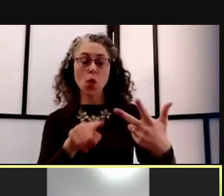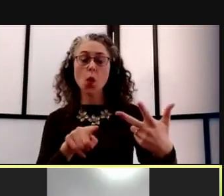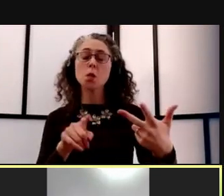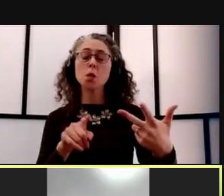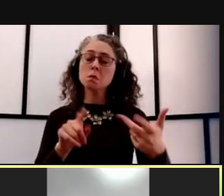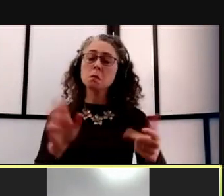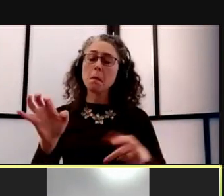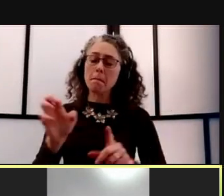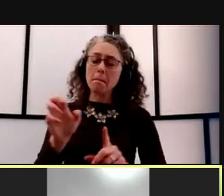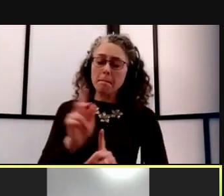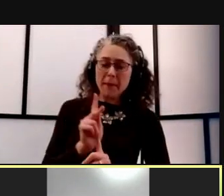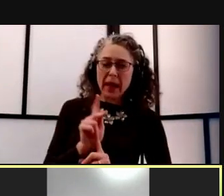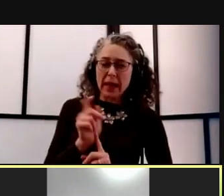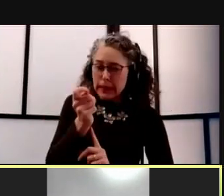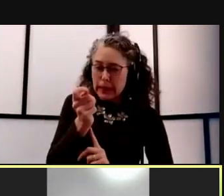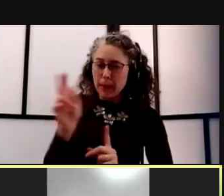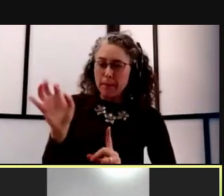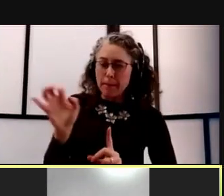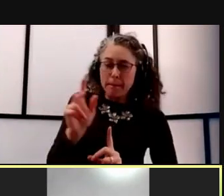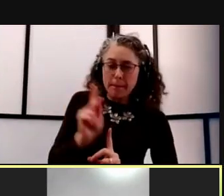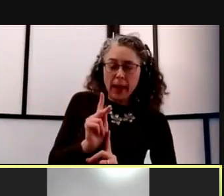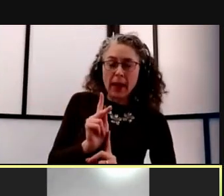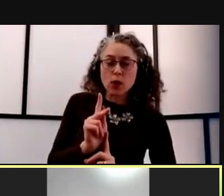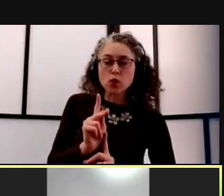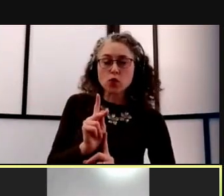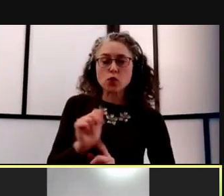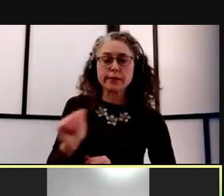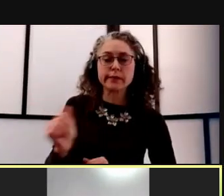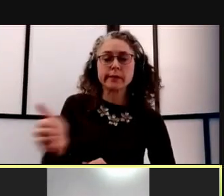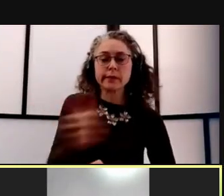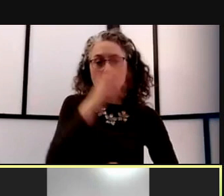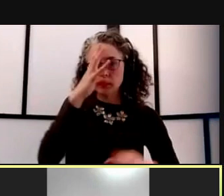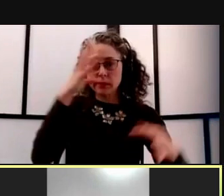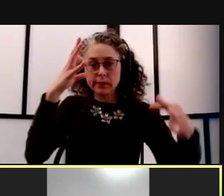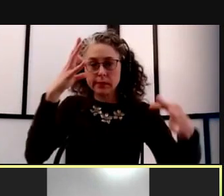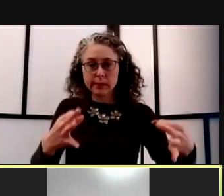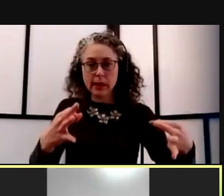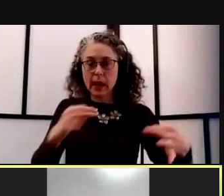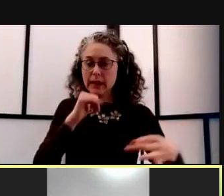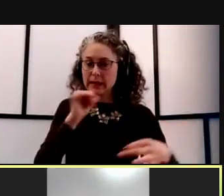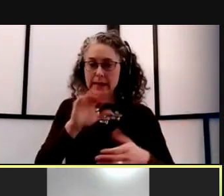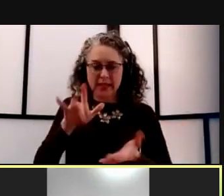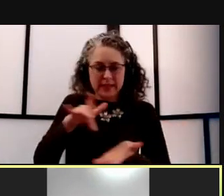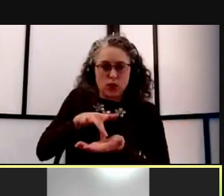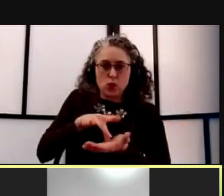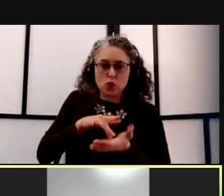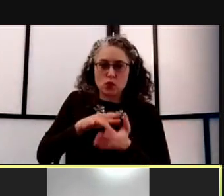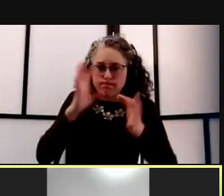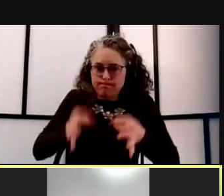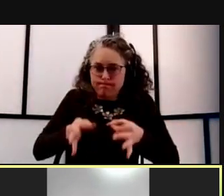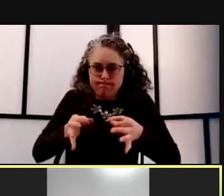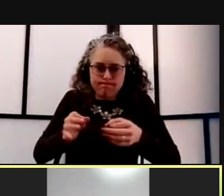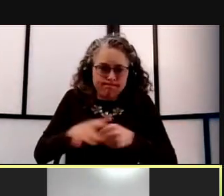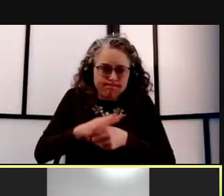to the more de-centralized decision-making, putting spending decisions where the mission is implemented in the university.